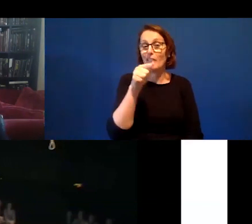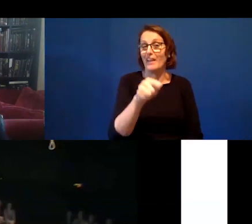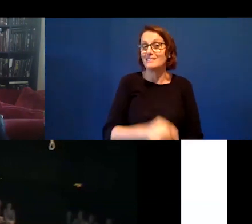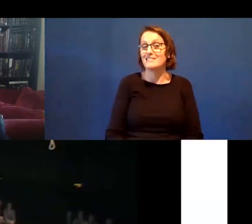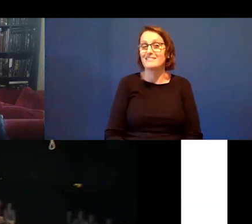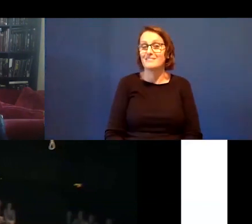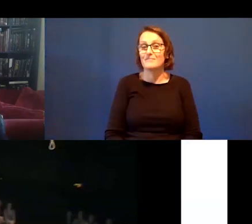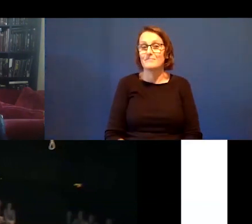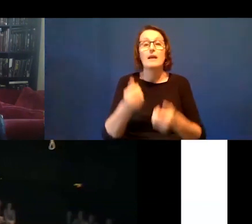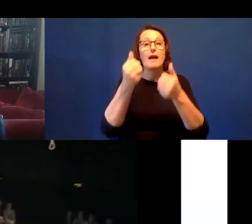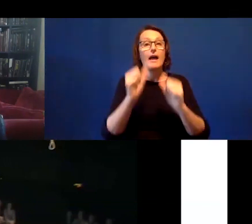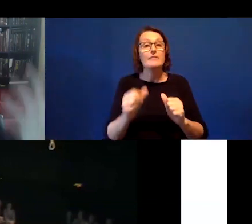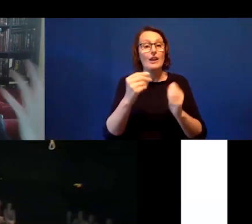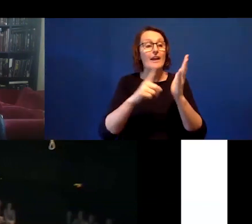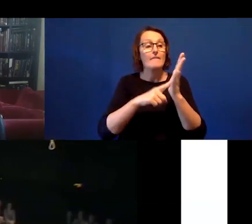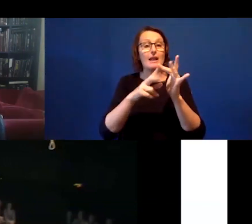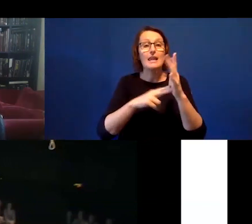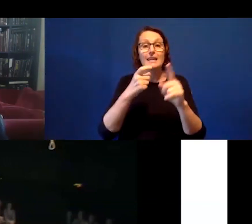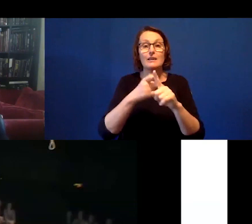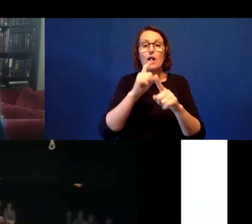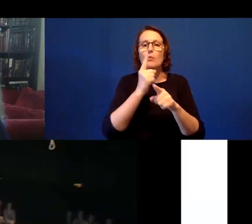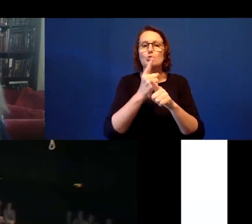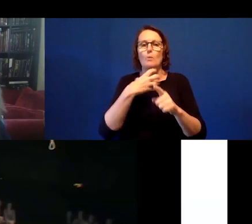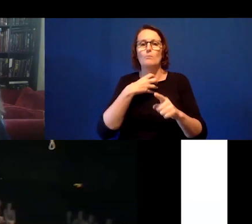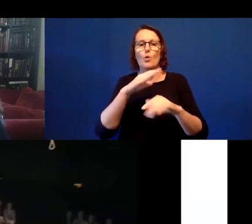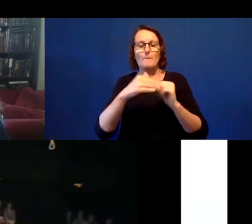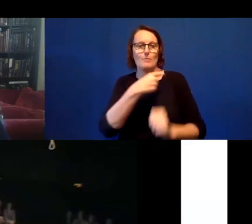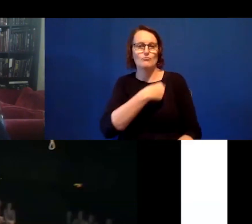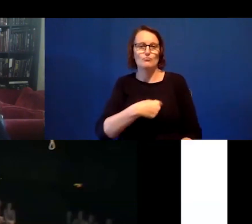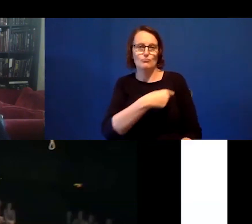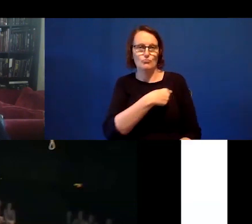also provide a link to where I talk further about promises. OK. Some